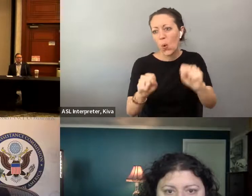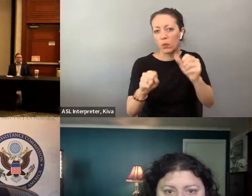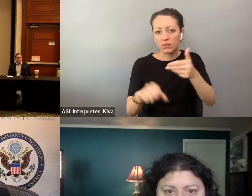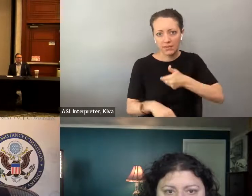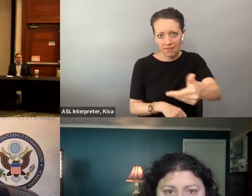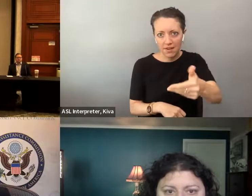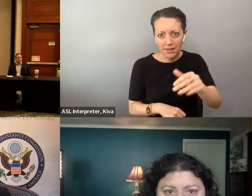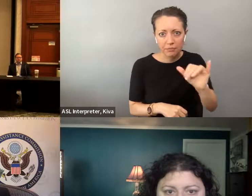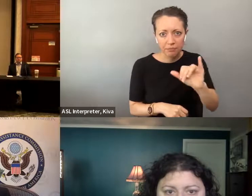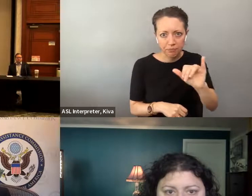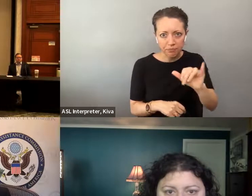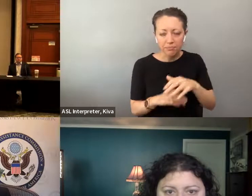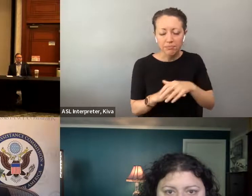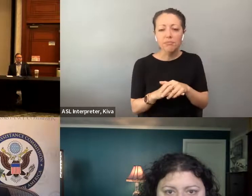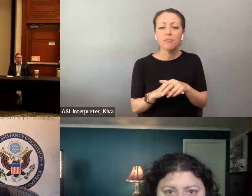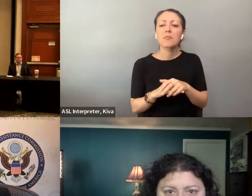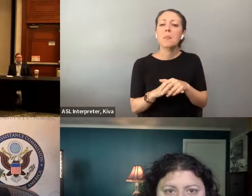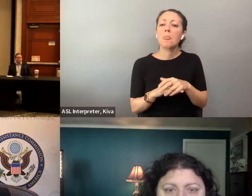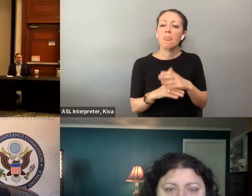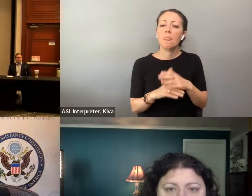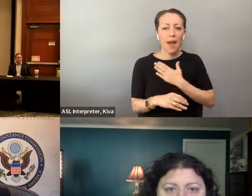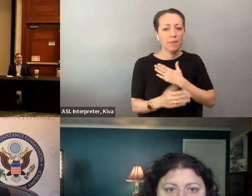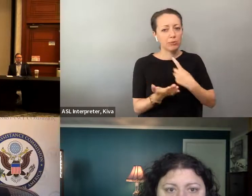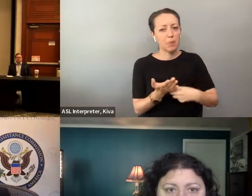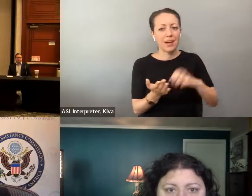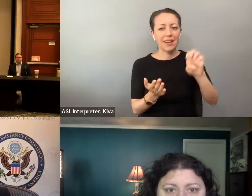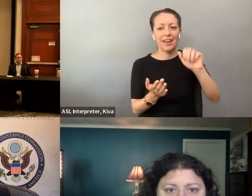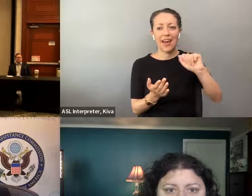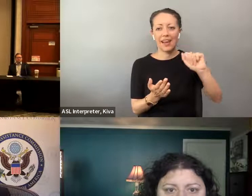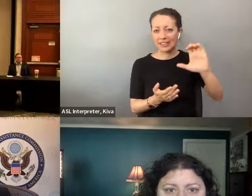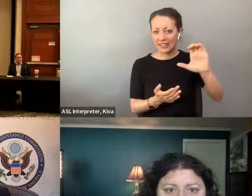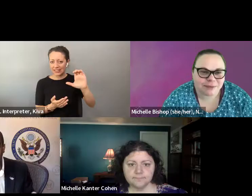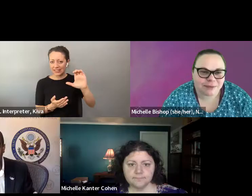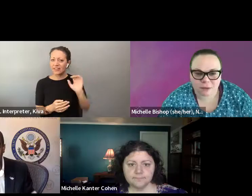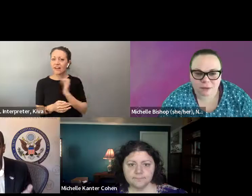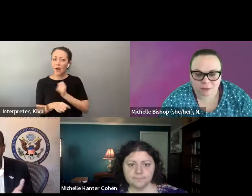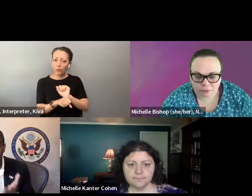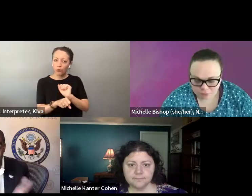commission. I want to thank access to vote Florida and the conference organizers for having me today.